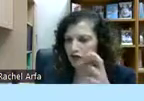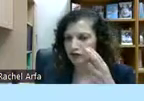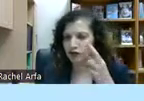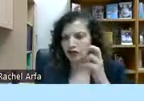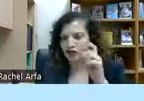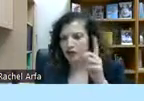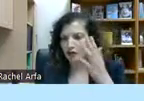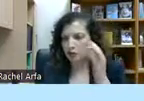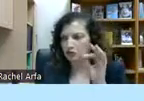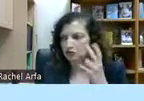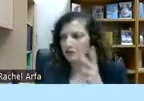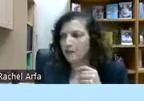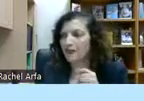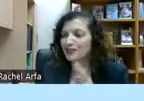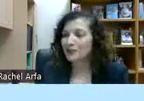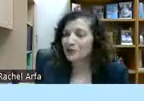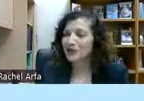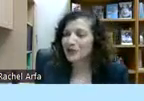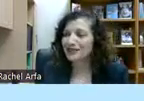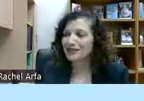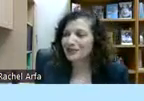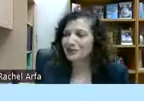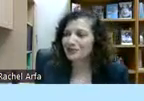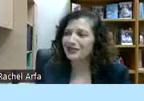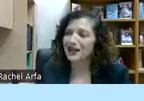So here we -- I want to introduce you